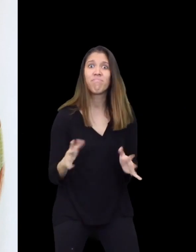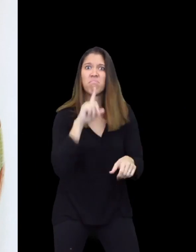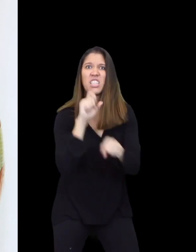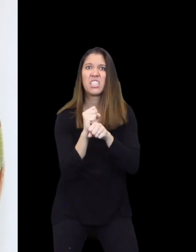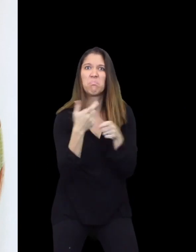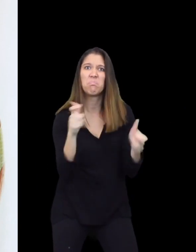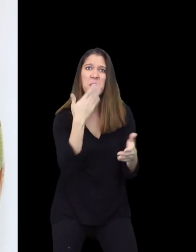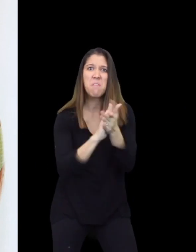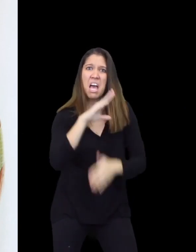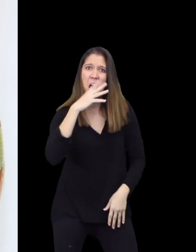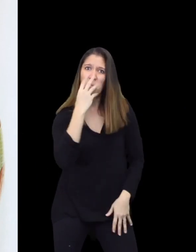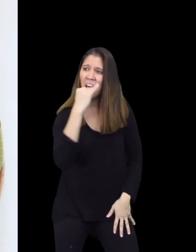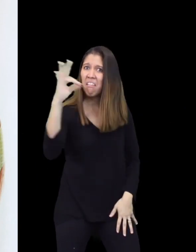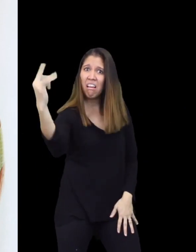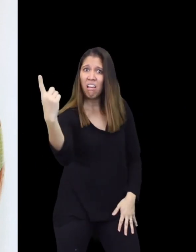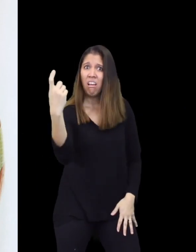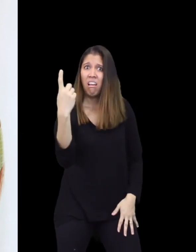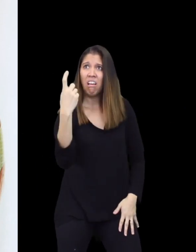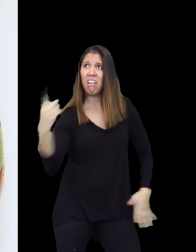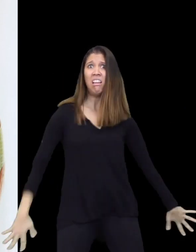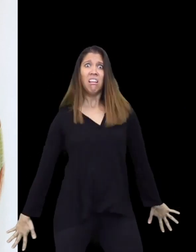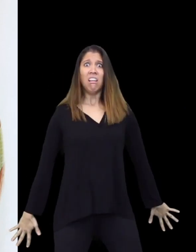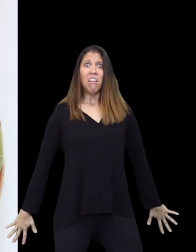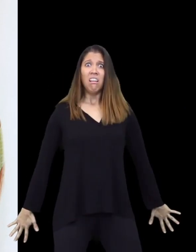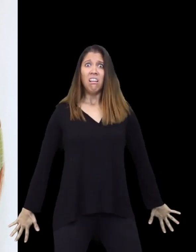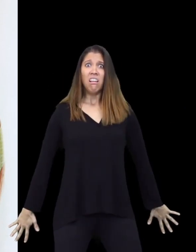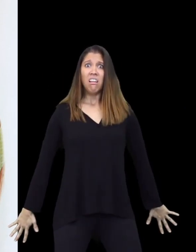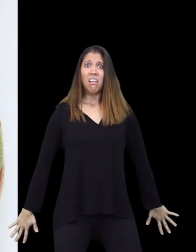The Big Bad Wolf suddenly appeared at her house.